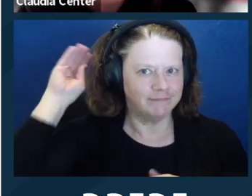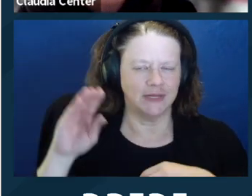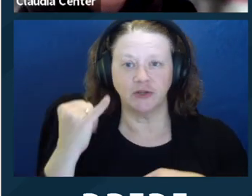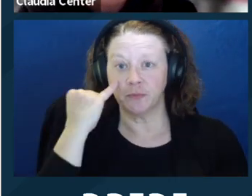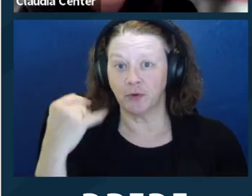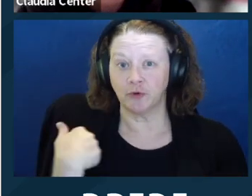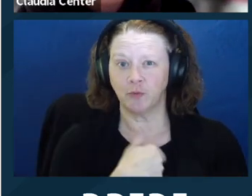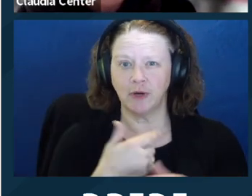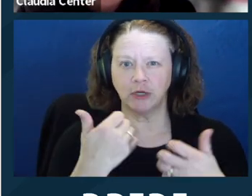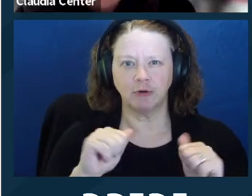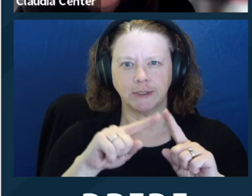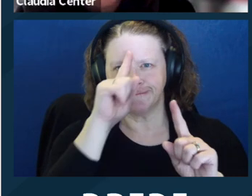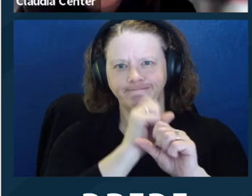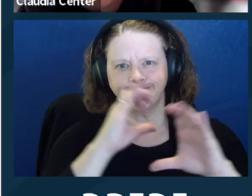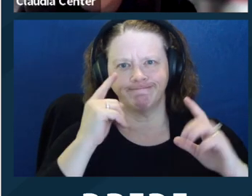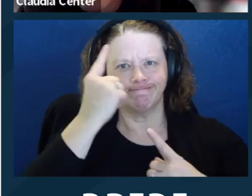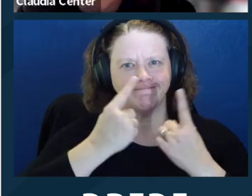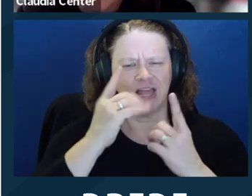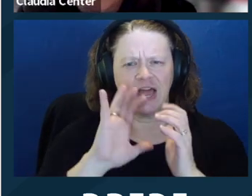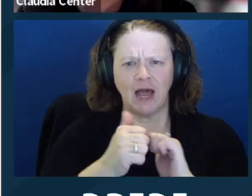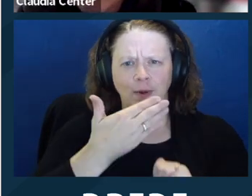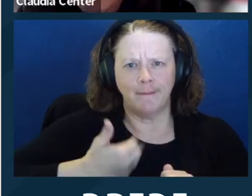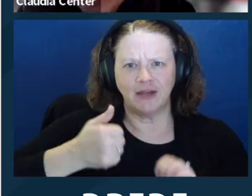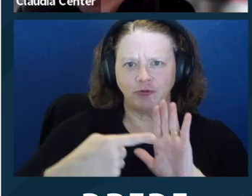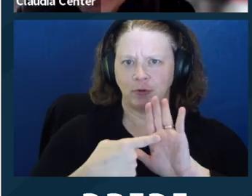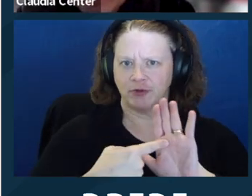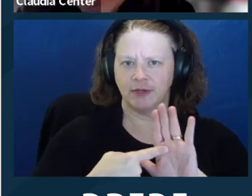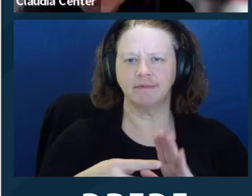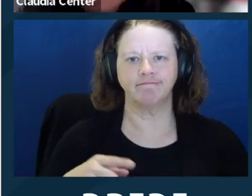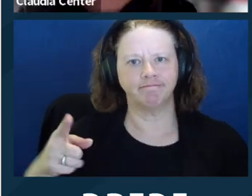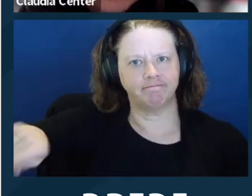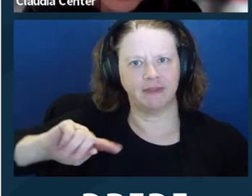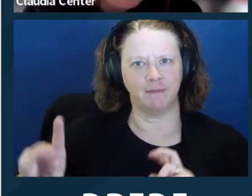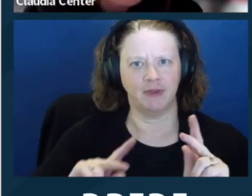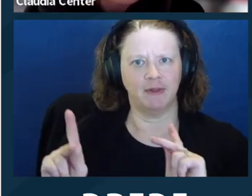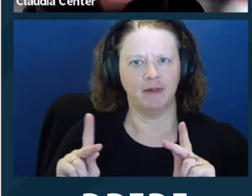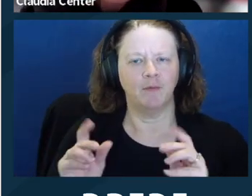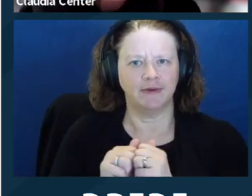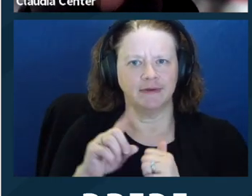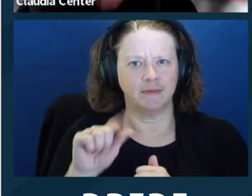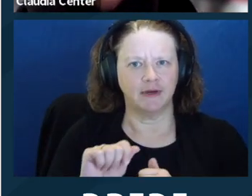we're thinking about how to best represent people with disabilities as lawyers. Ayesha